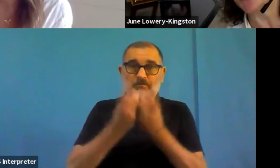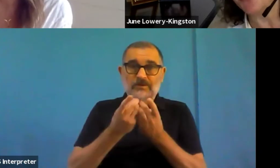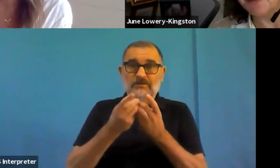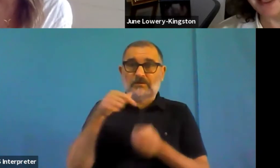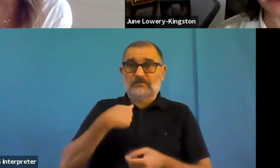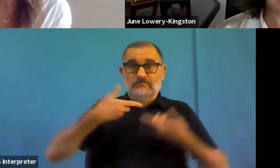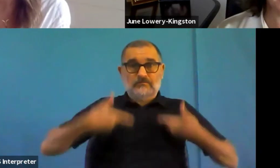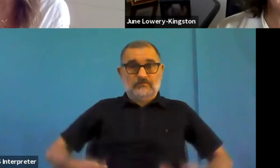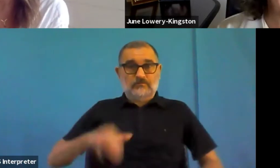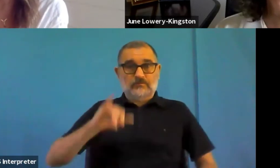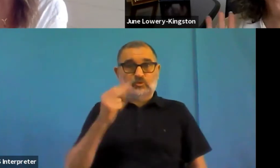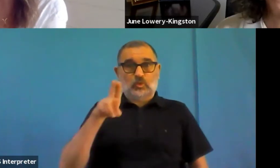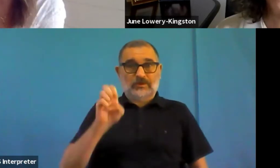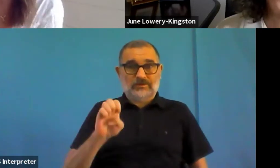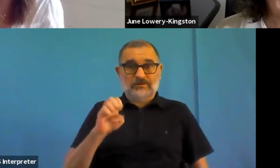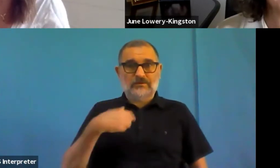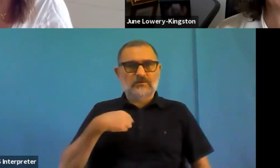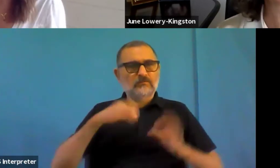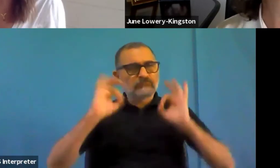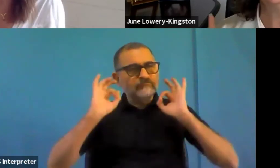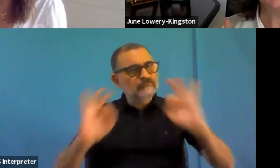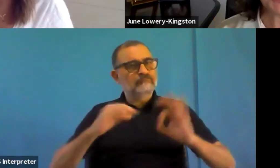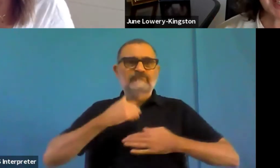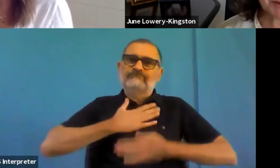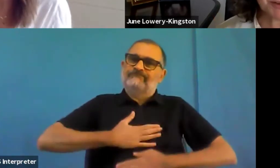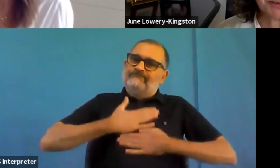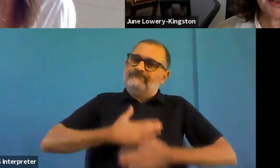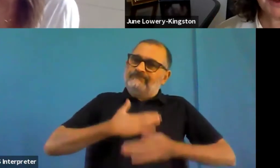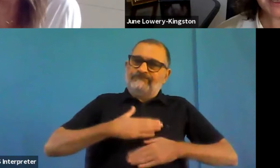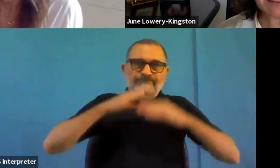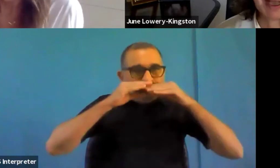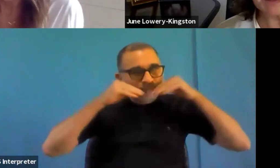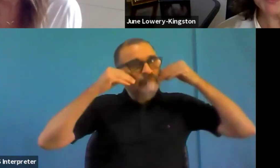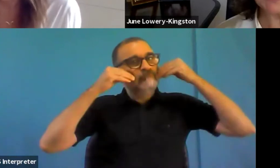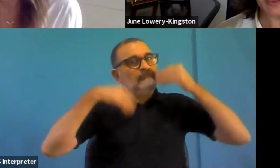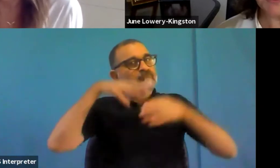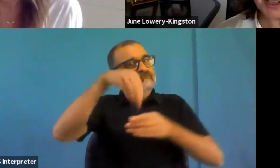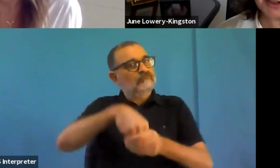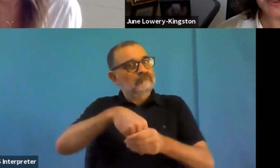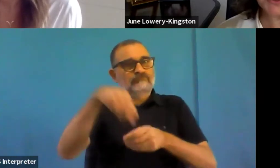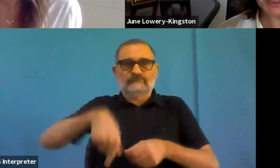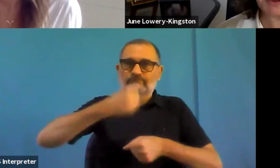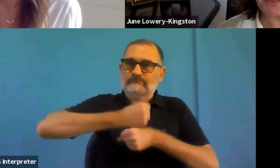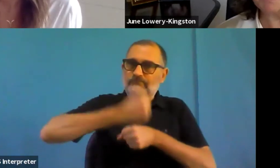a half messages even so I hope you're all going to remember this. First of all, although we're going to spend most of the afternoon talking about the web